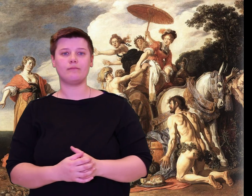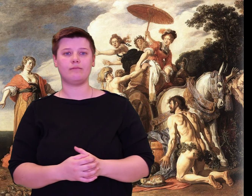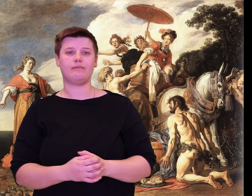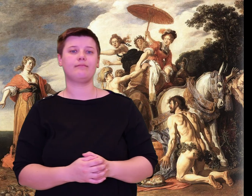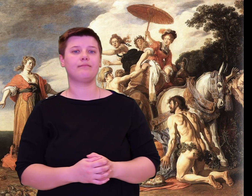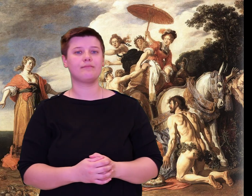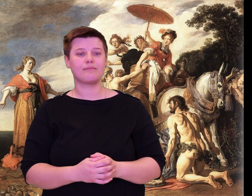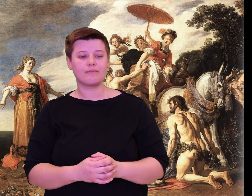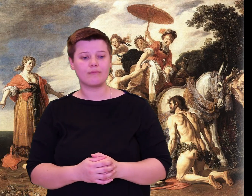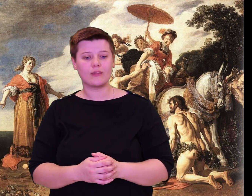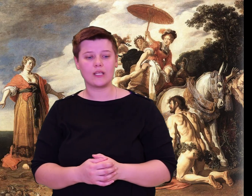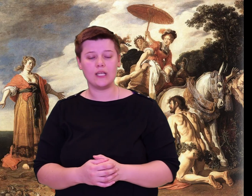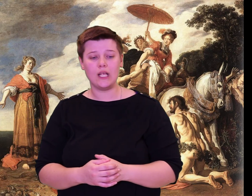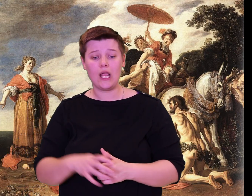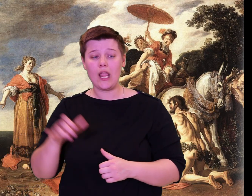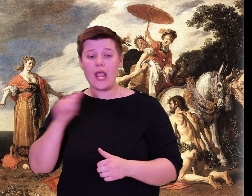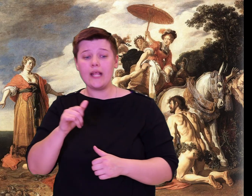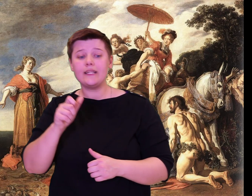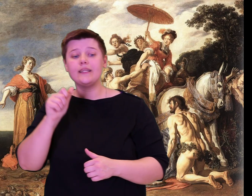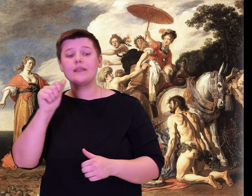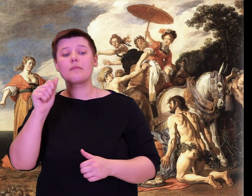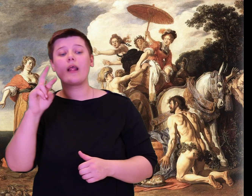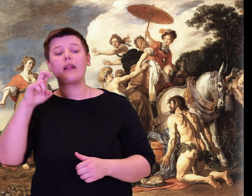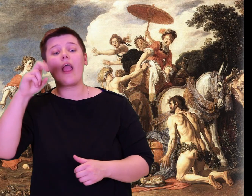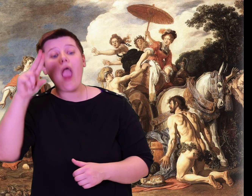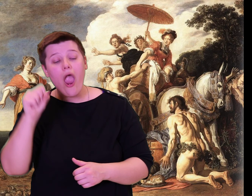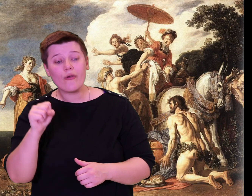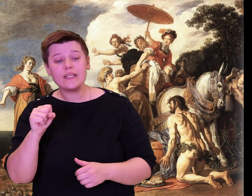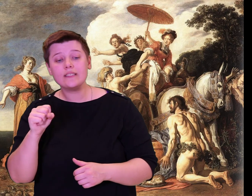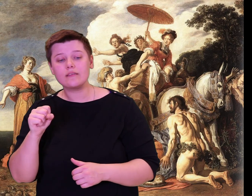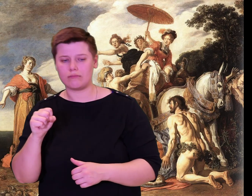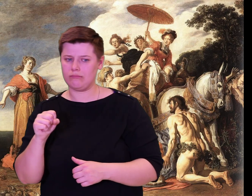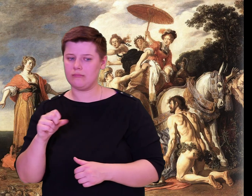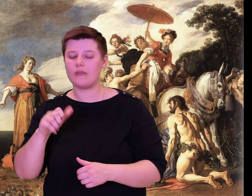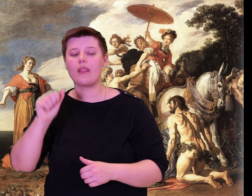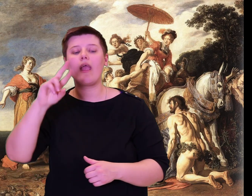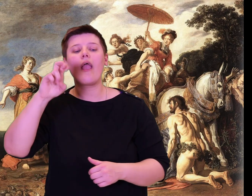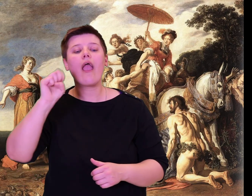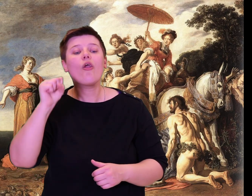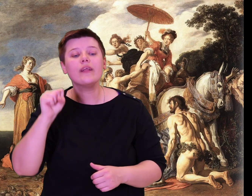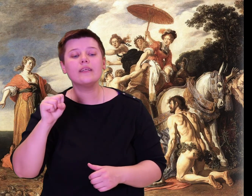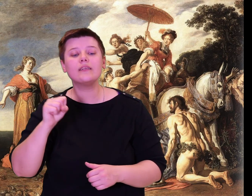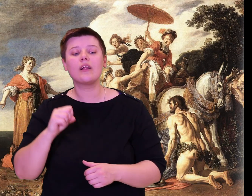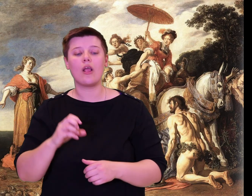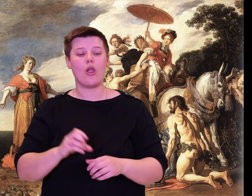And he sang how the Achaeans poured forth from the horse, in ambush from the